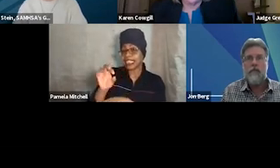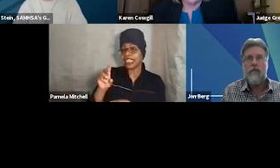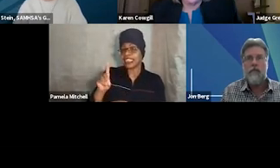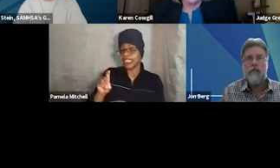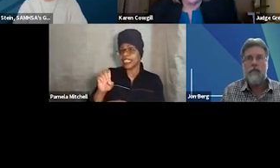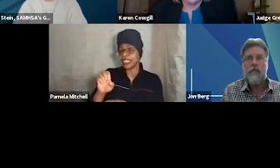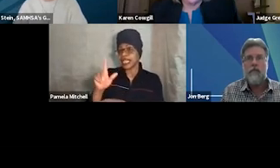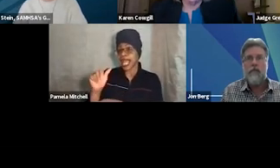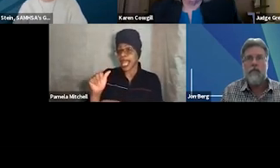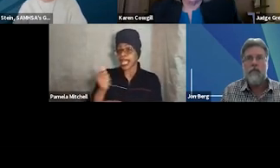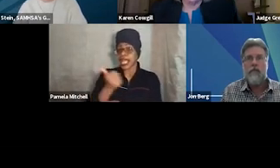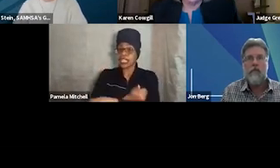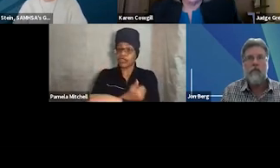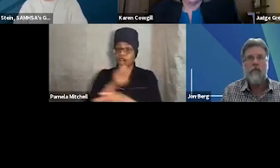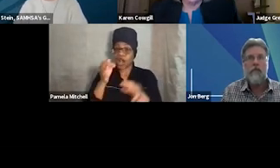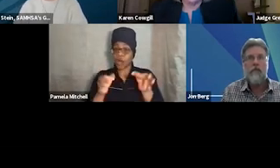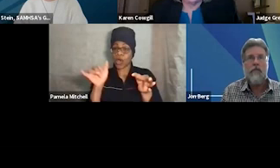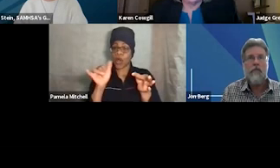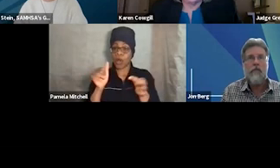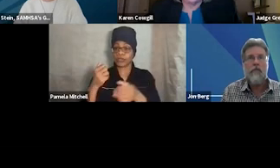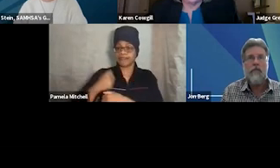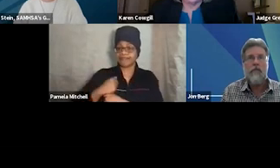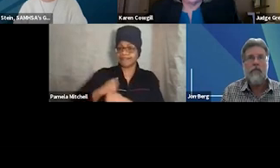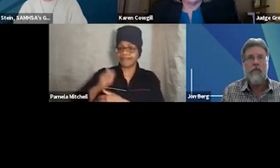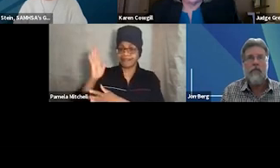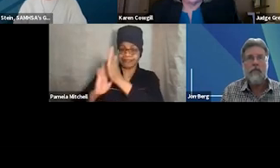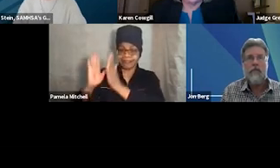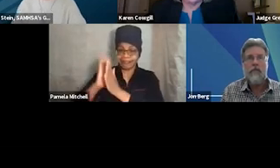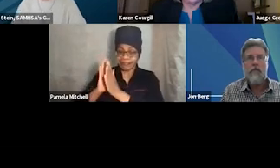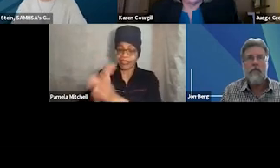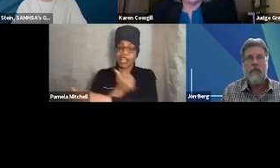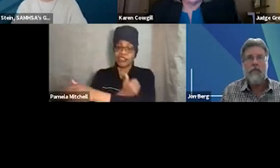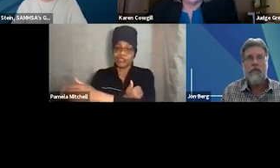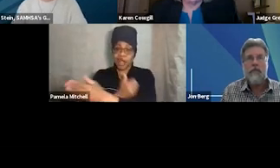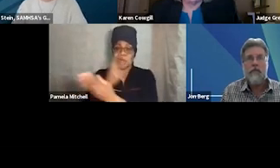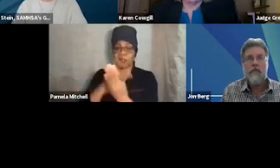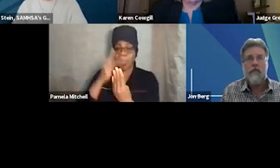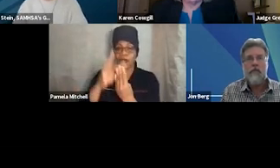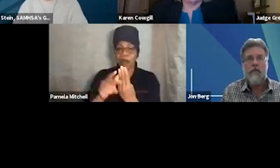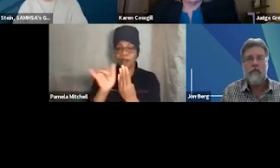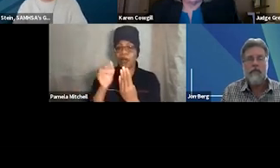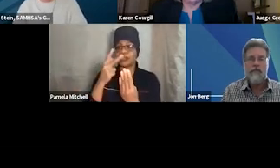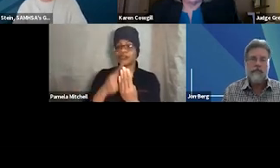She also implemented a veterans court track in the drug court program. And she's been the project director for multiple grants,